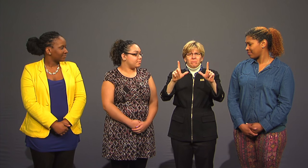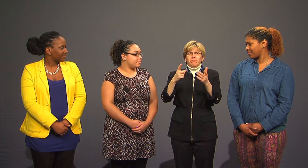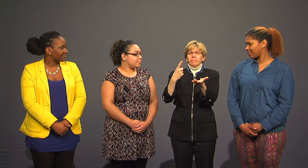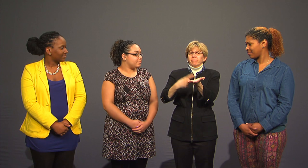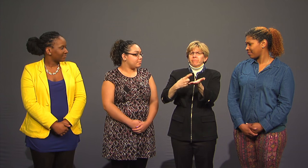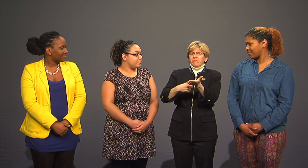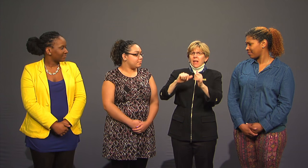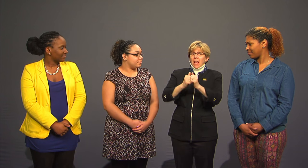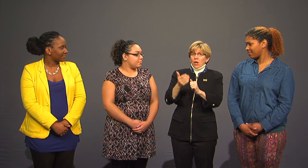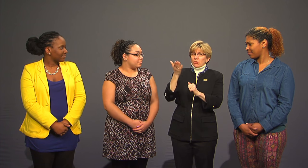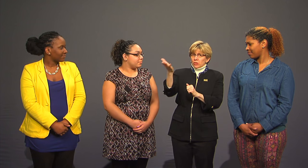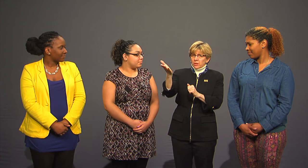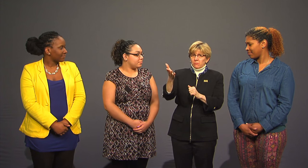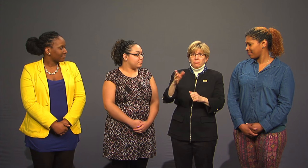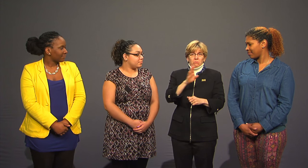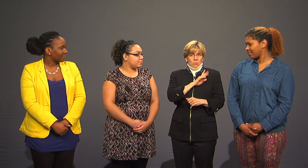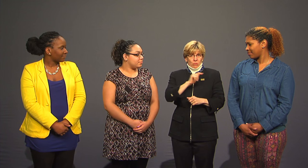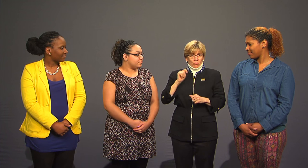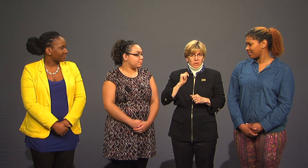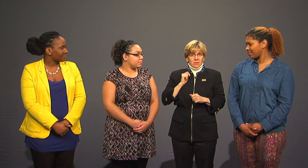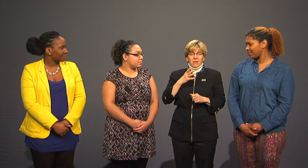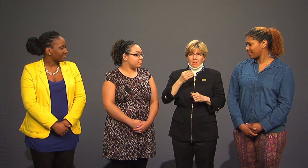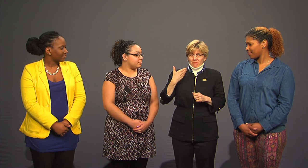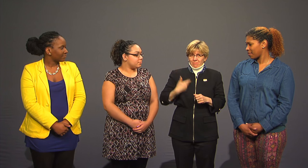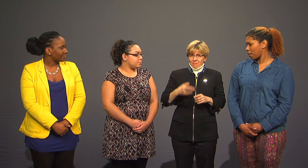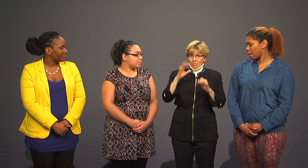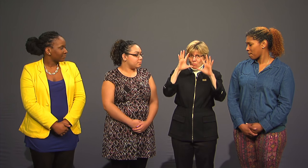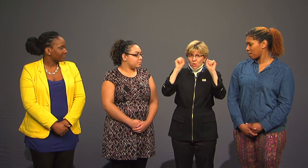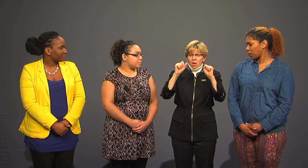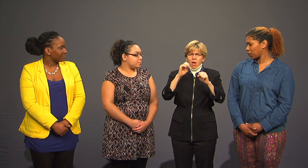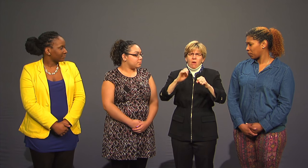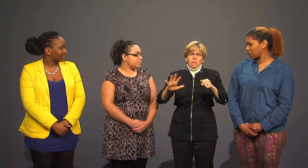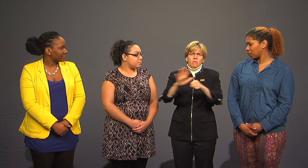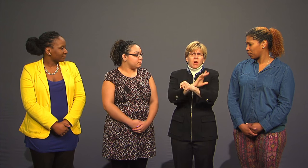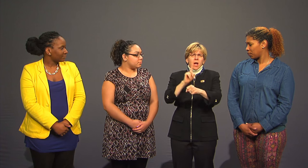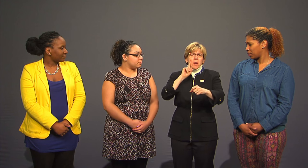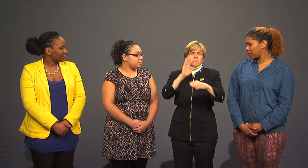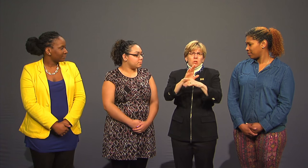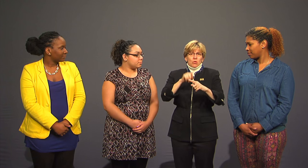talked about how she, the Board of Trustees, and the President are fully committed